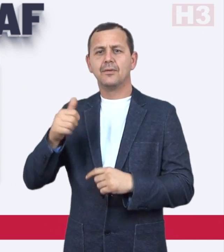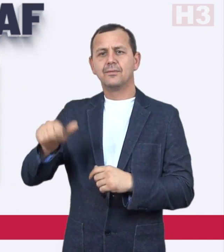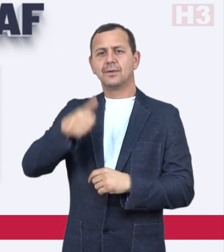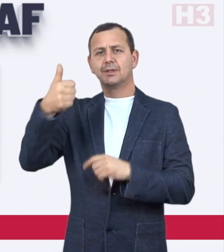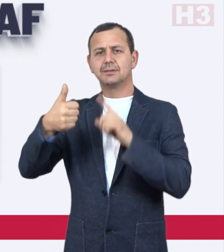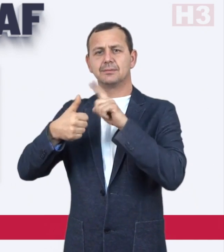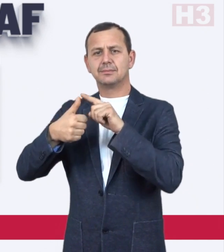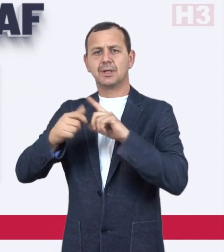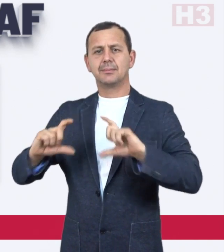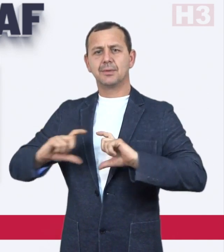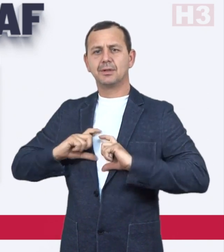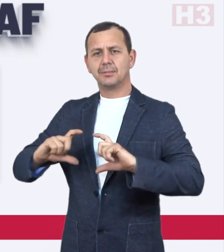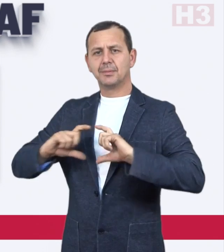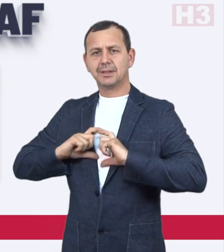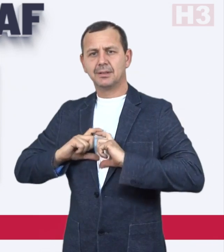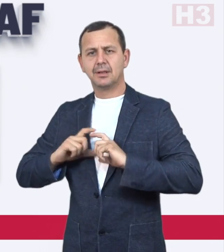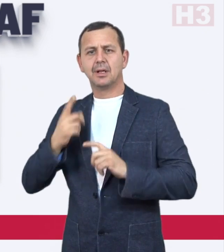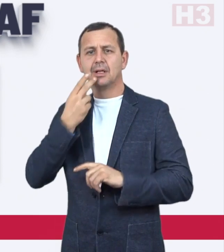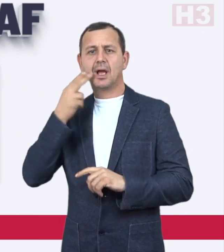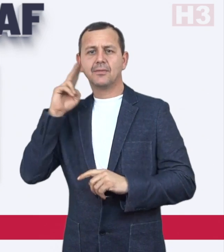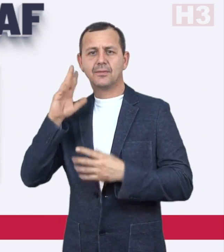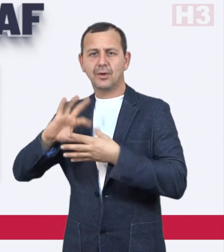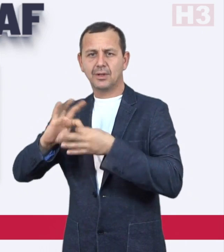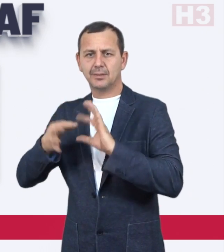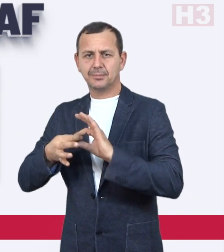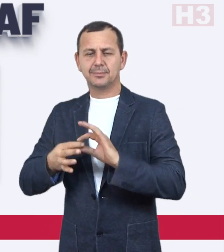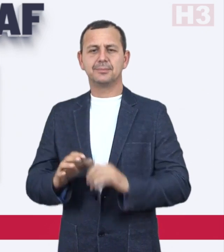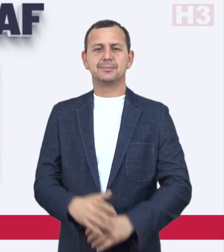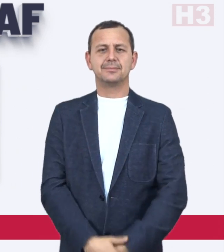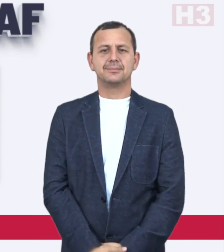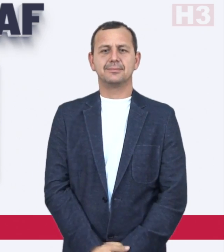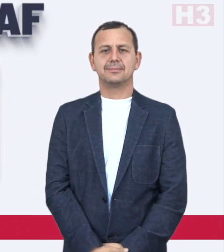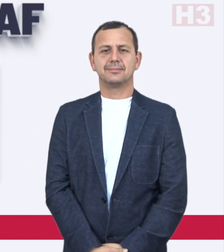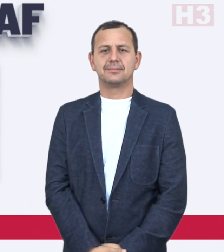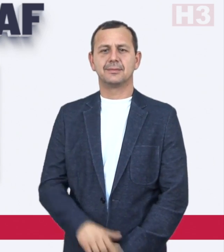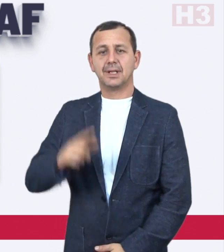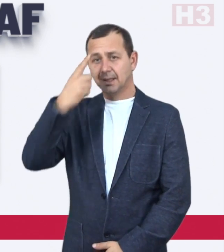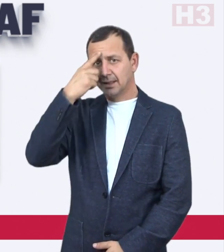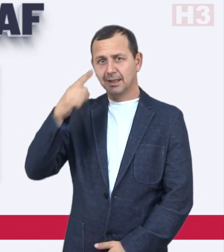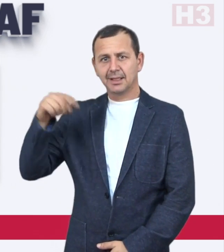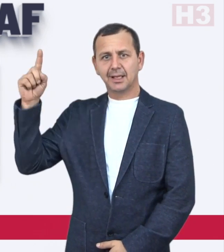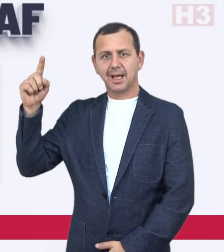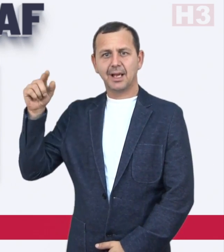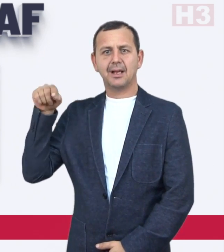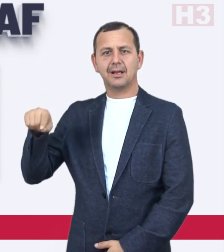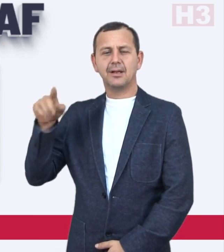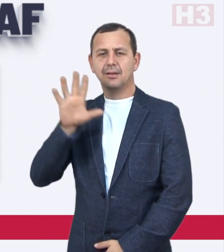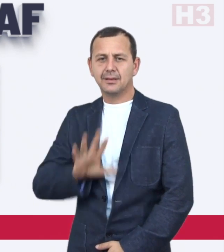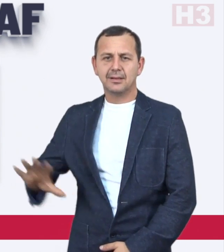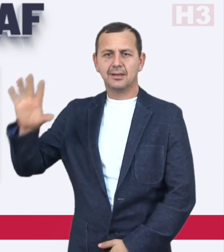gold medals at the Deaflympics. India’s national wrestling